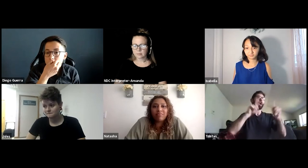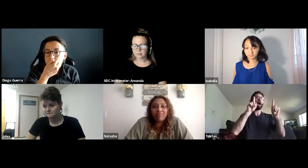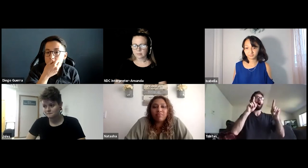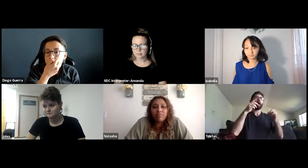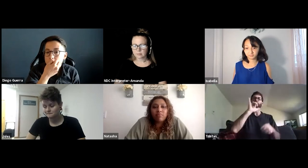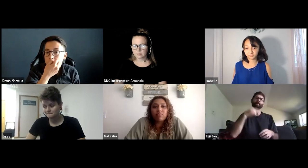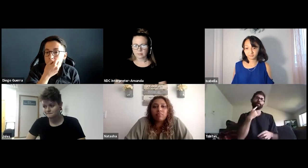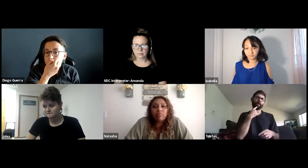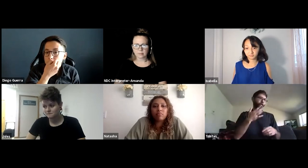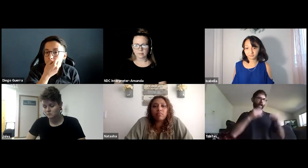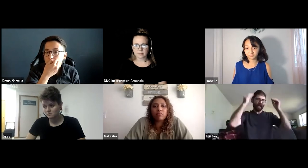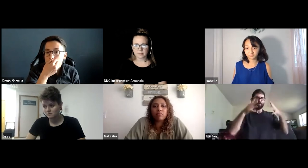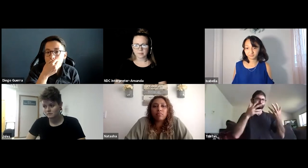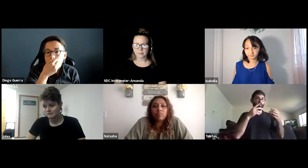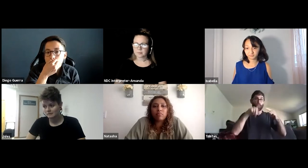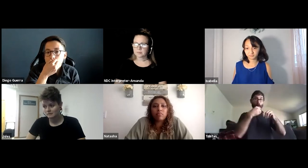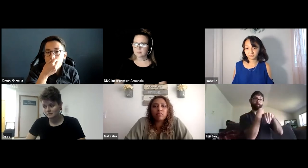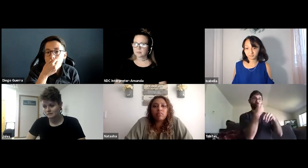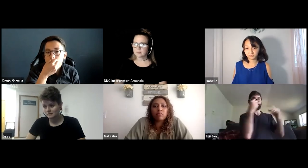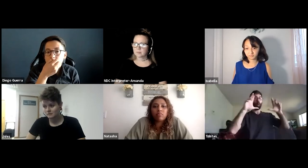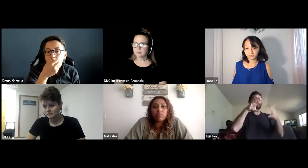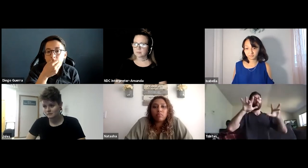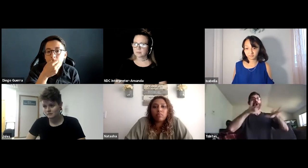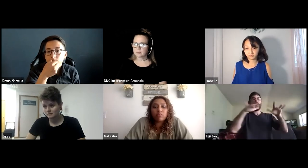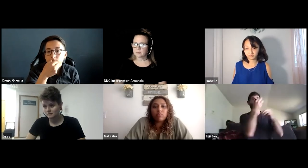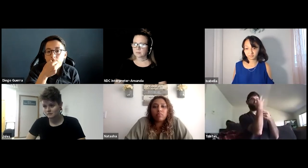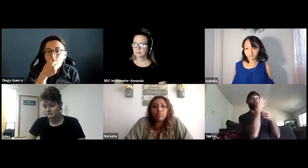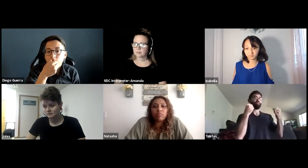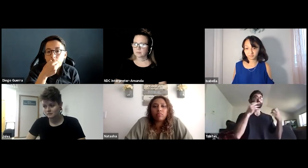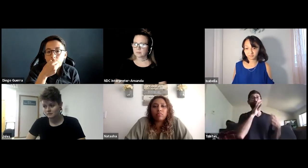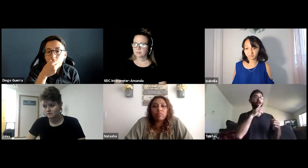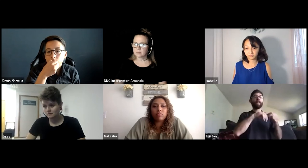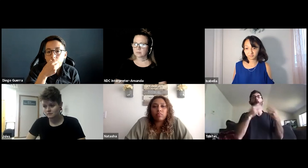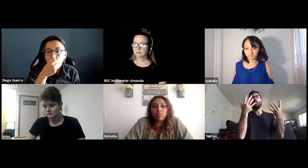This is Tristan. I don't rely on notes. But like I said, my professor